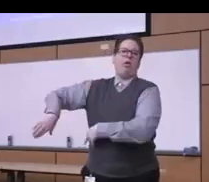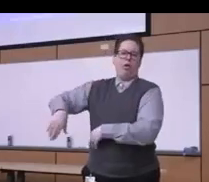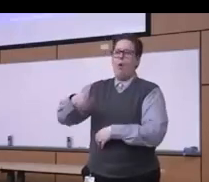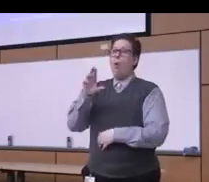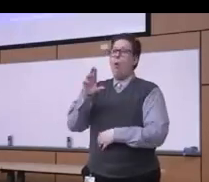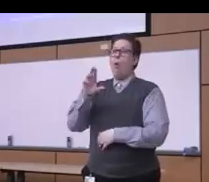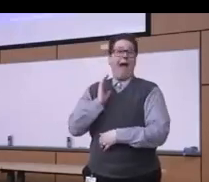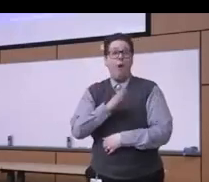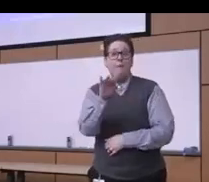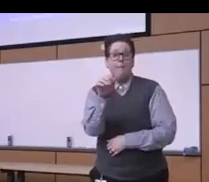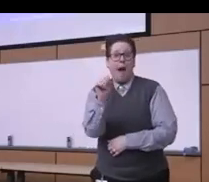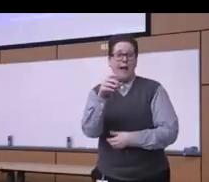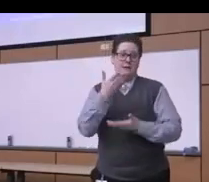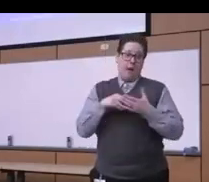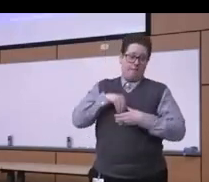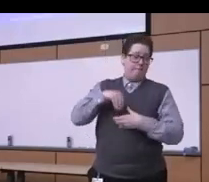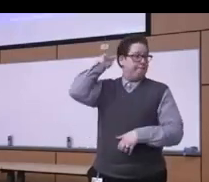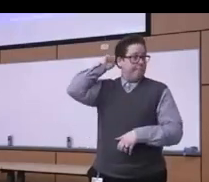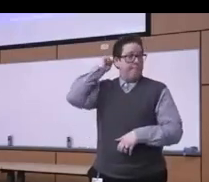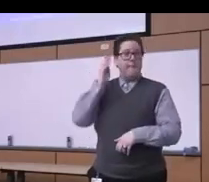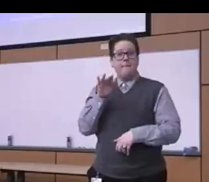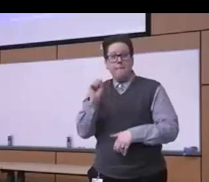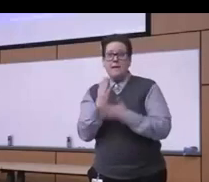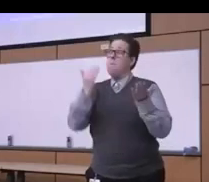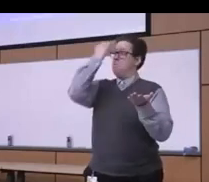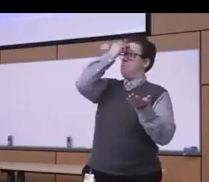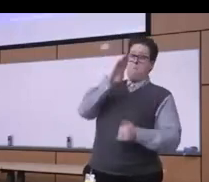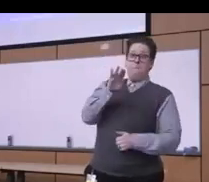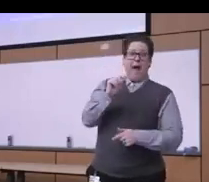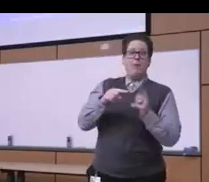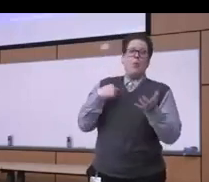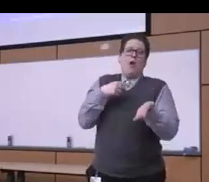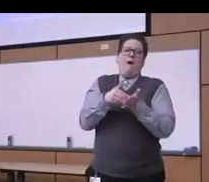implicit and expert devices you know that we have a tendency to really push it aside and not really